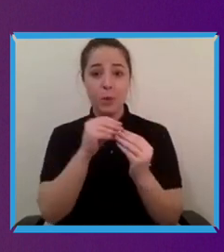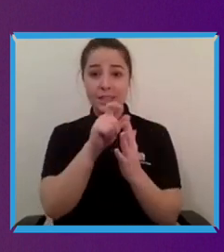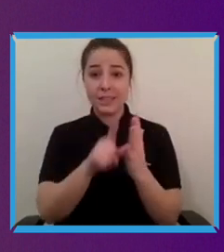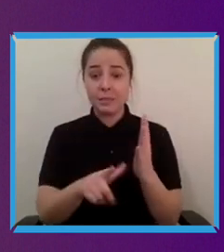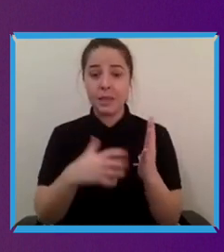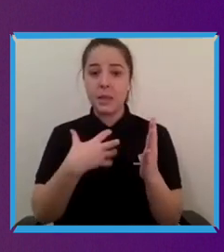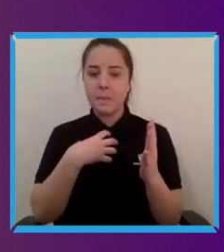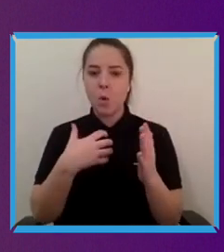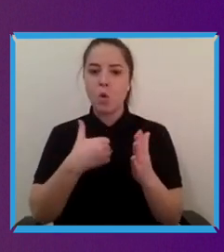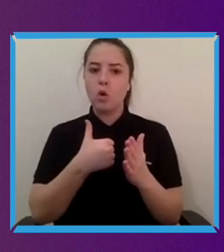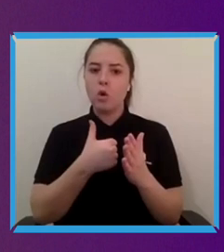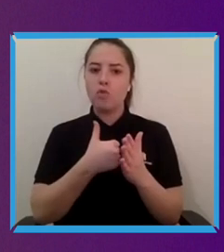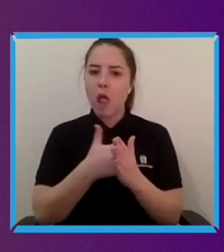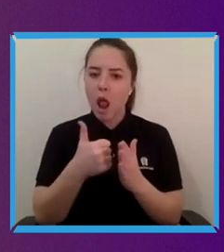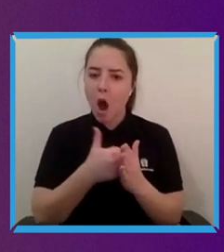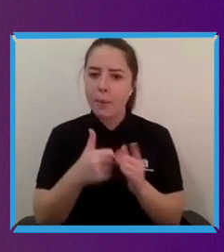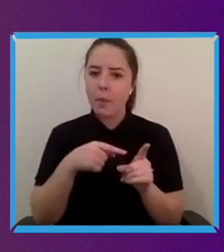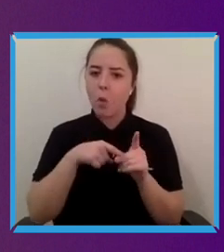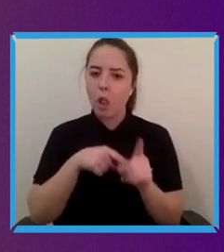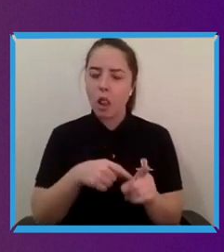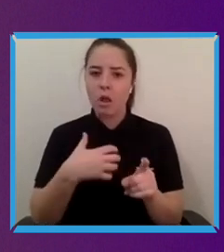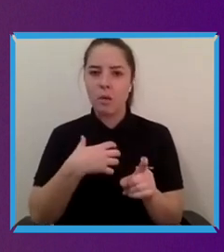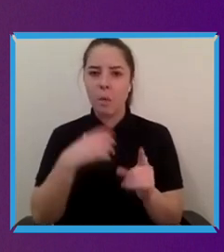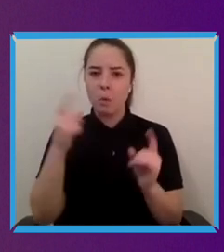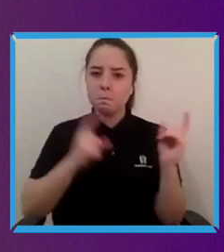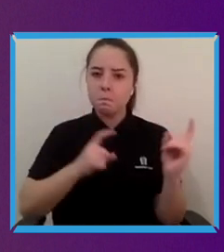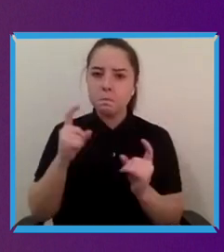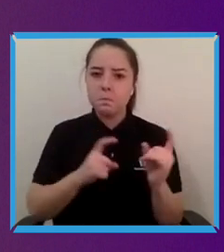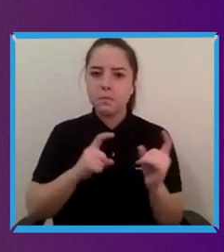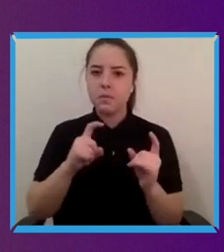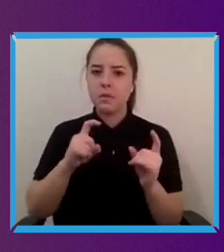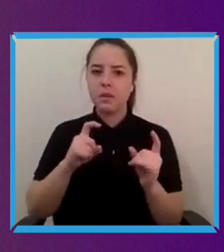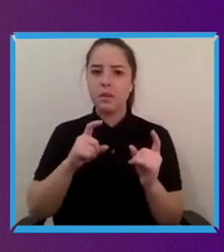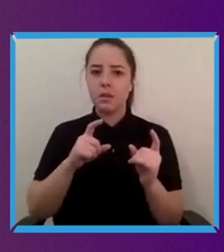and tend to pay back the employer's investment if there is one